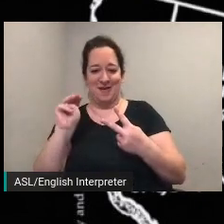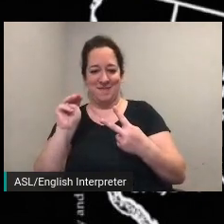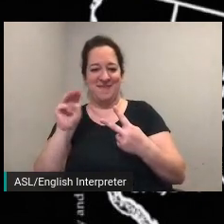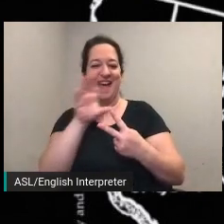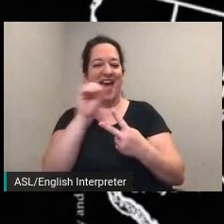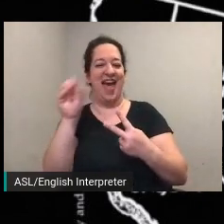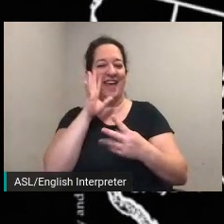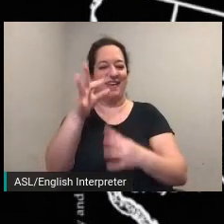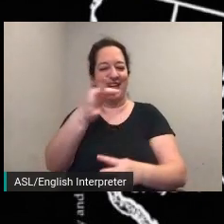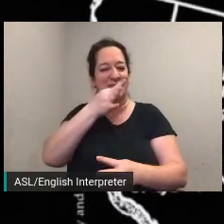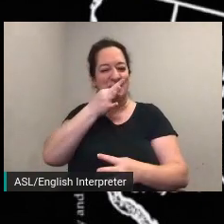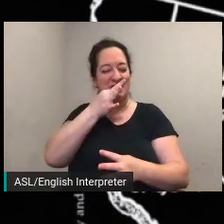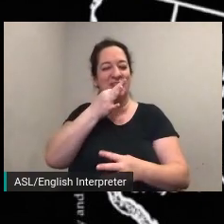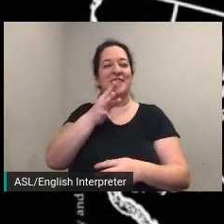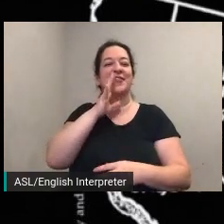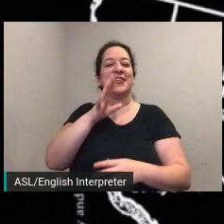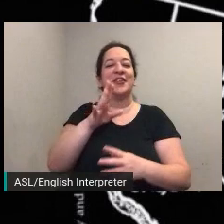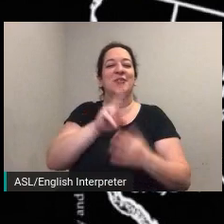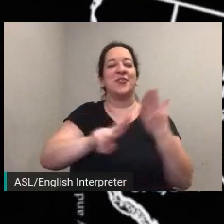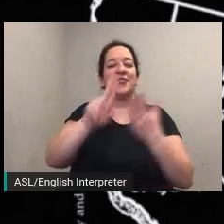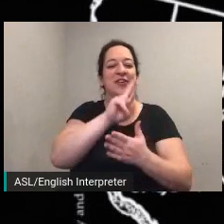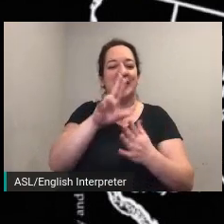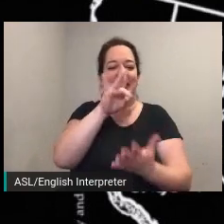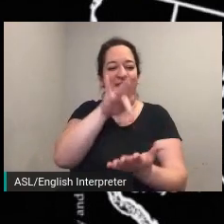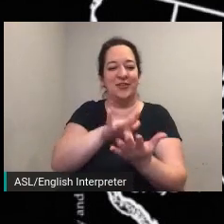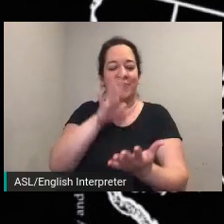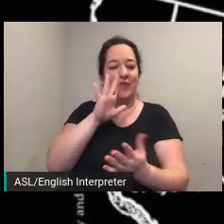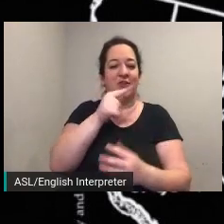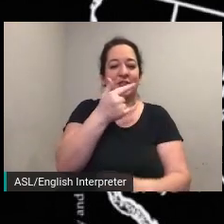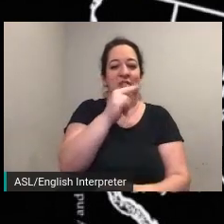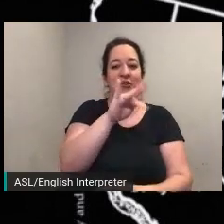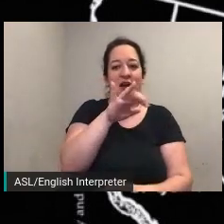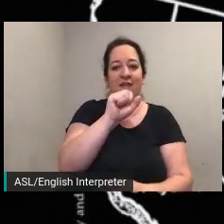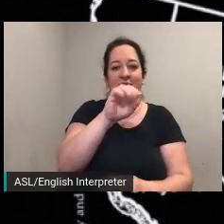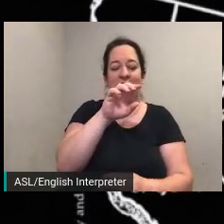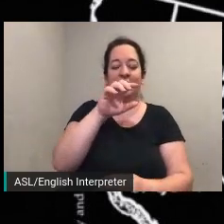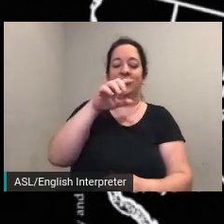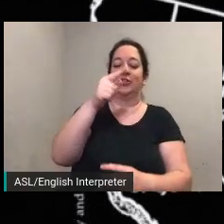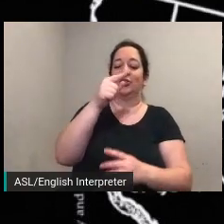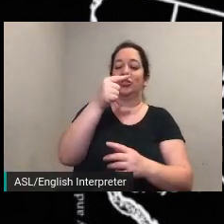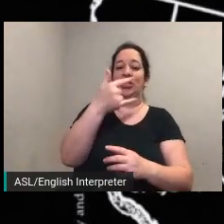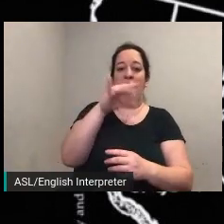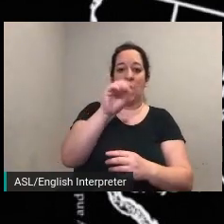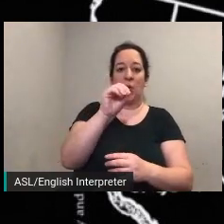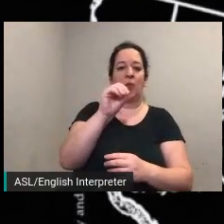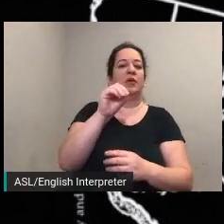geographic information systems are involved towson university students were actively involved in